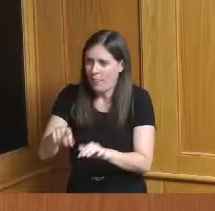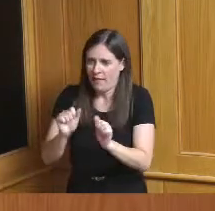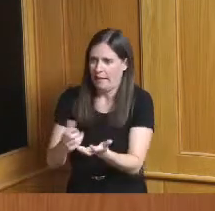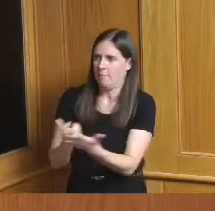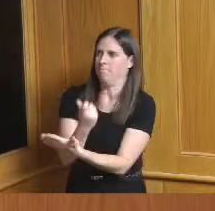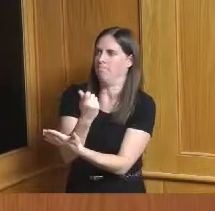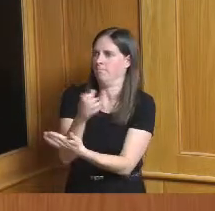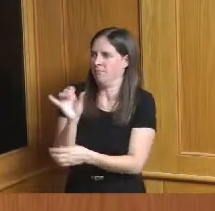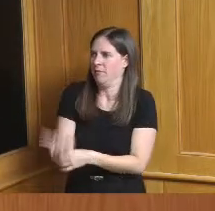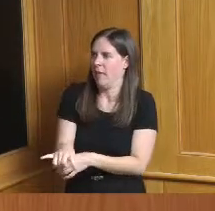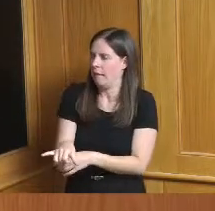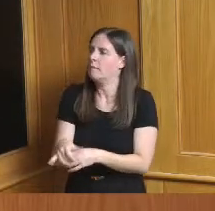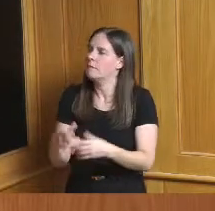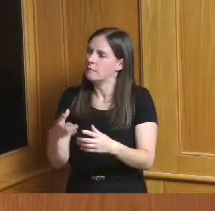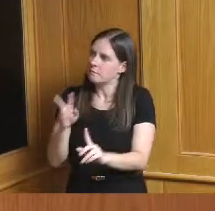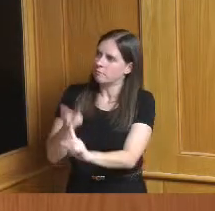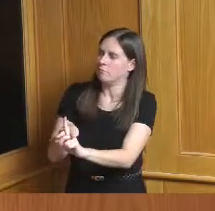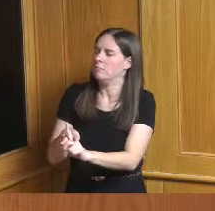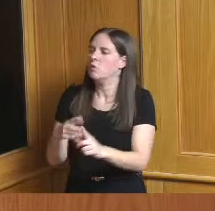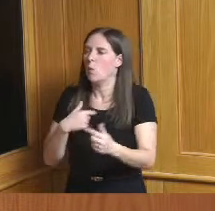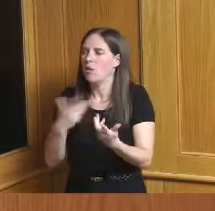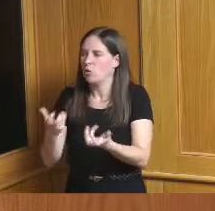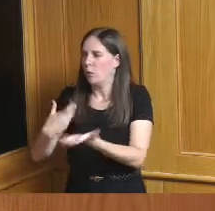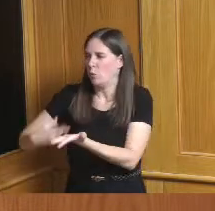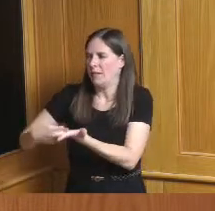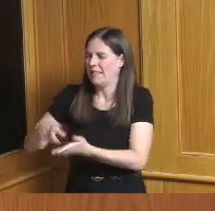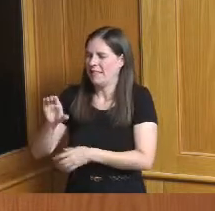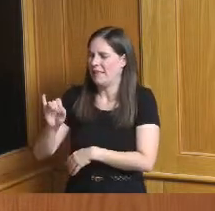I just wanted to expand a little bit on the CIC because that was new to me I didn't know about